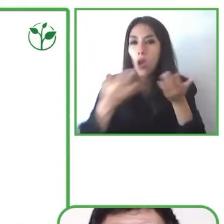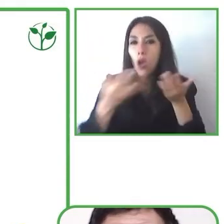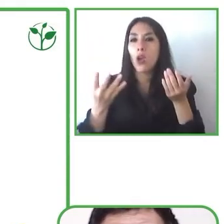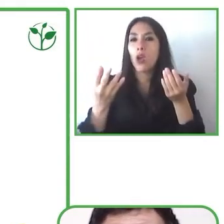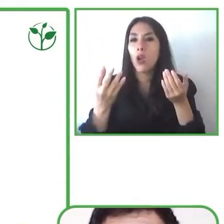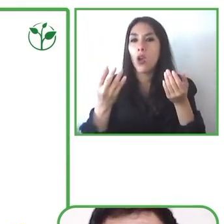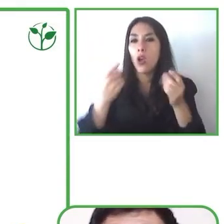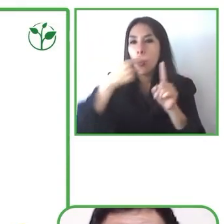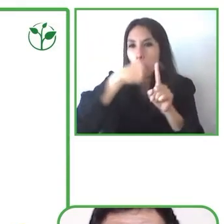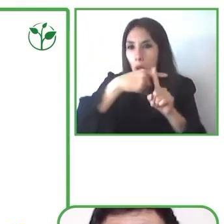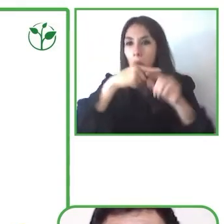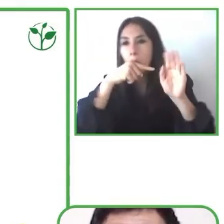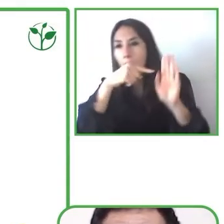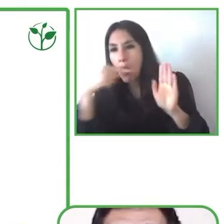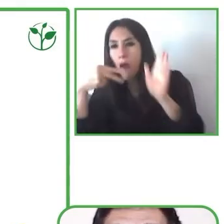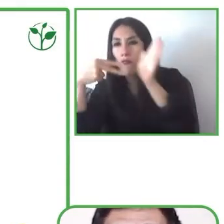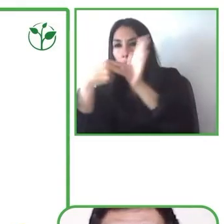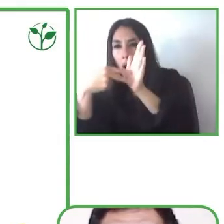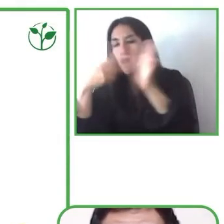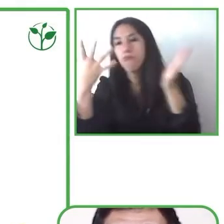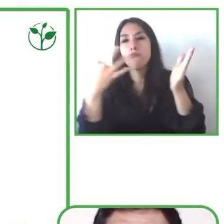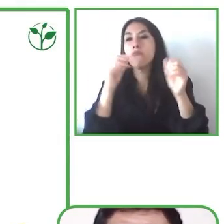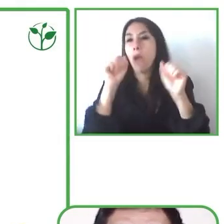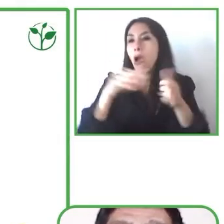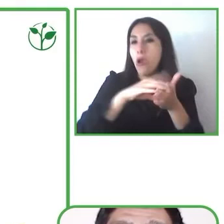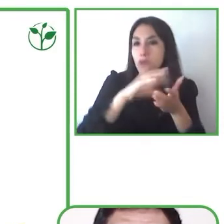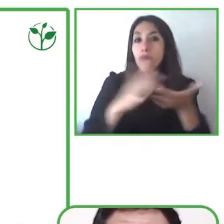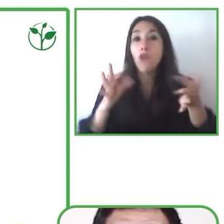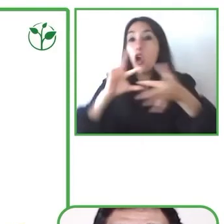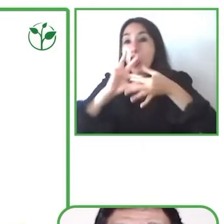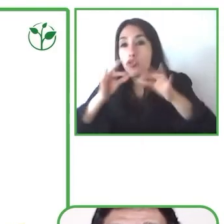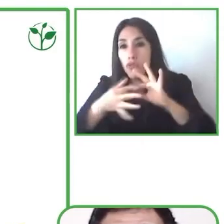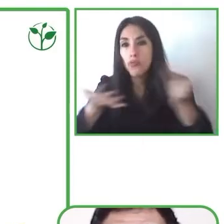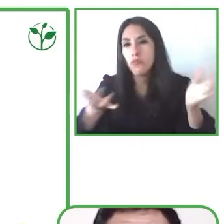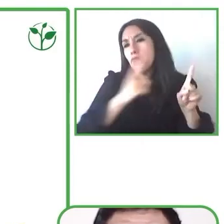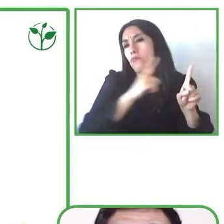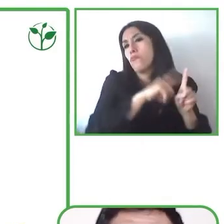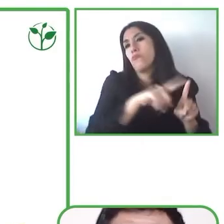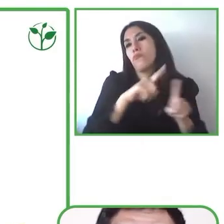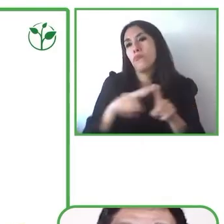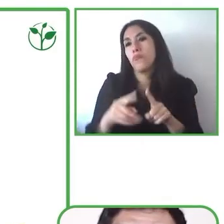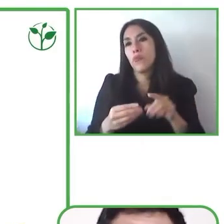for those children with greater disabilities and that for the